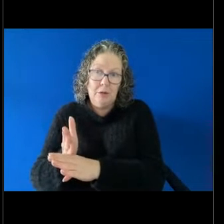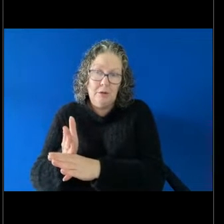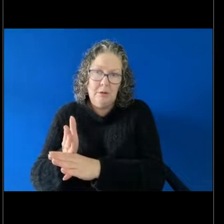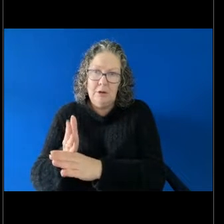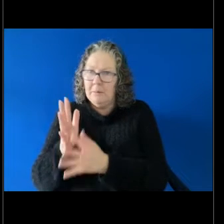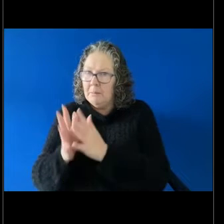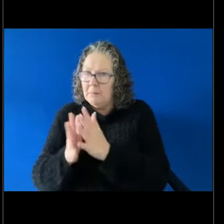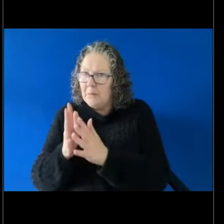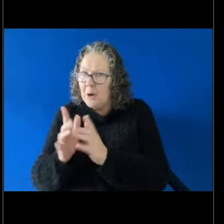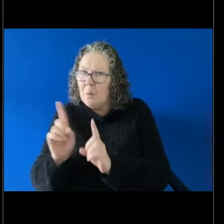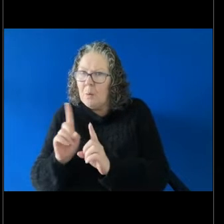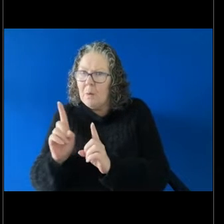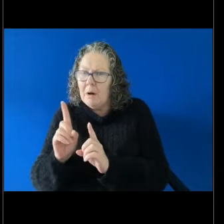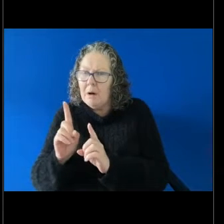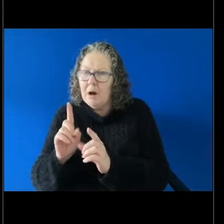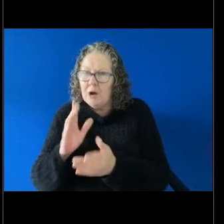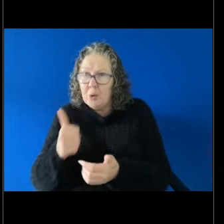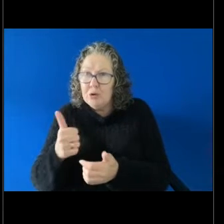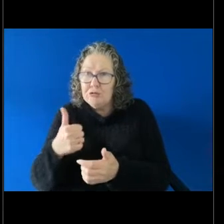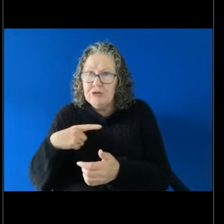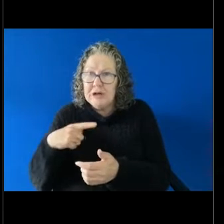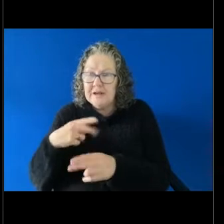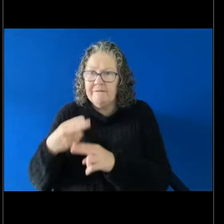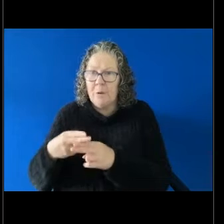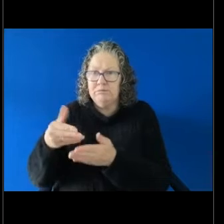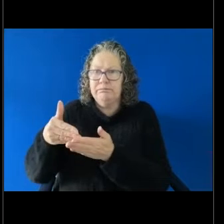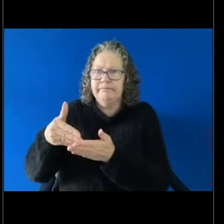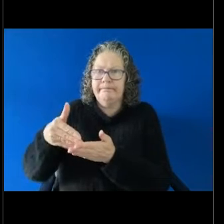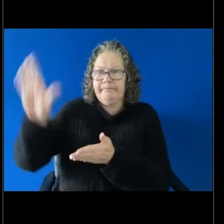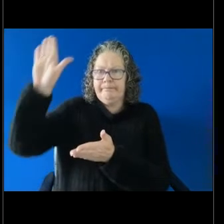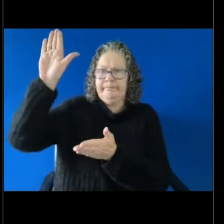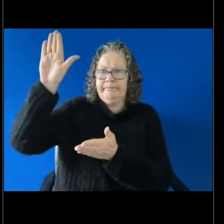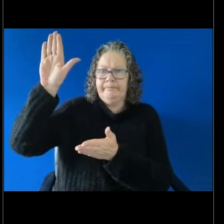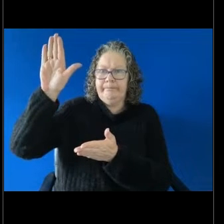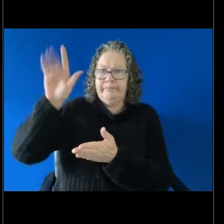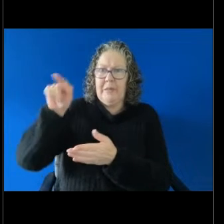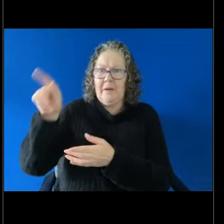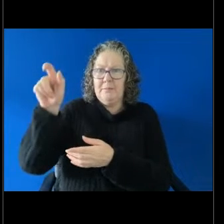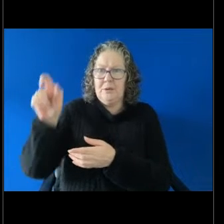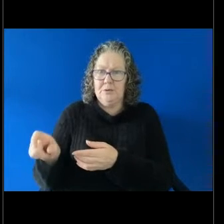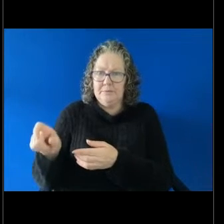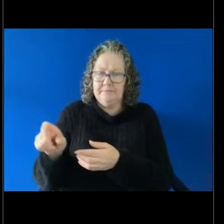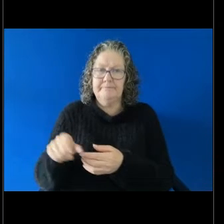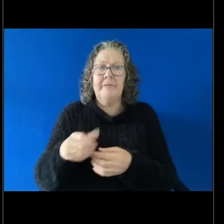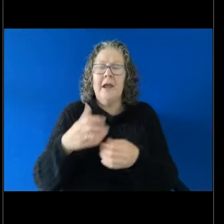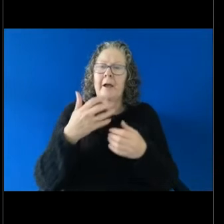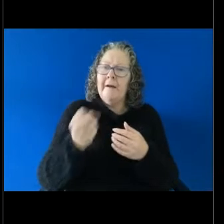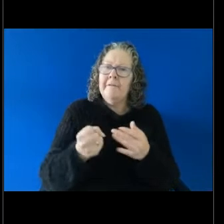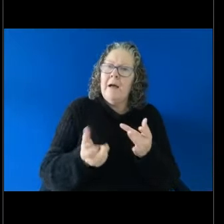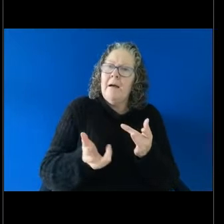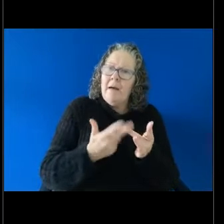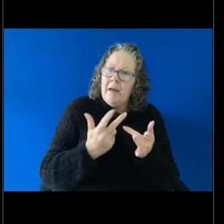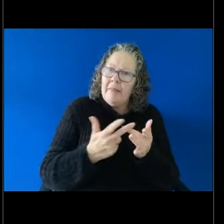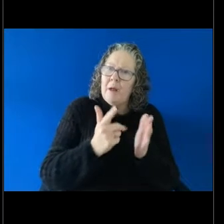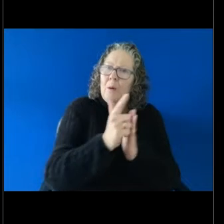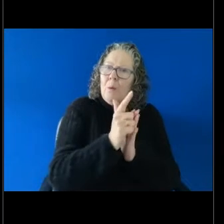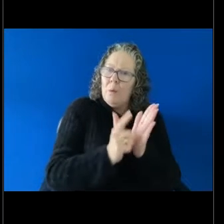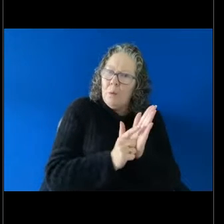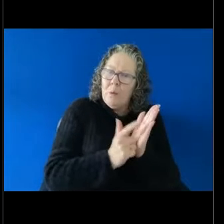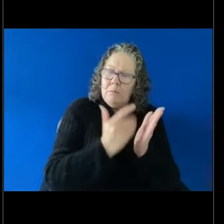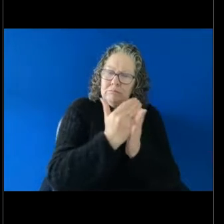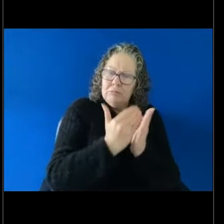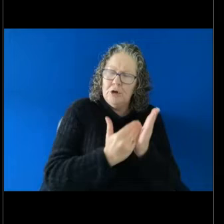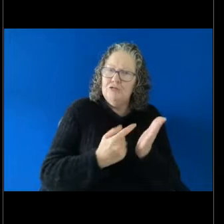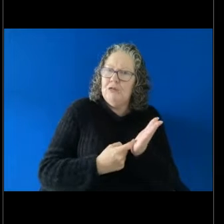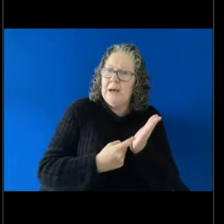There are some additional legislative recommendations which have been introduced with